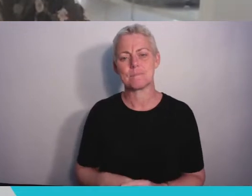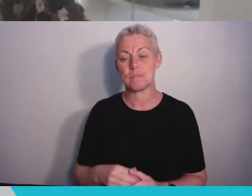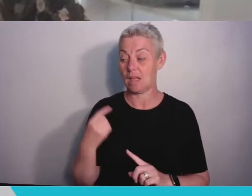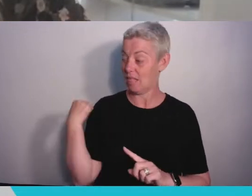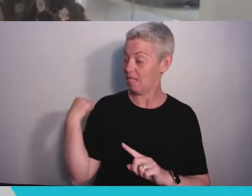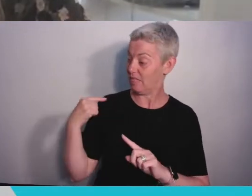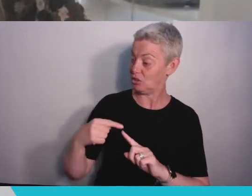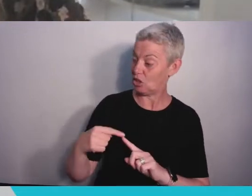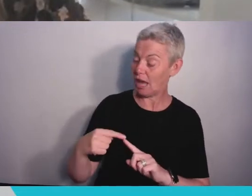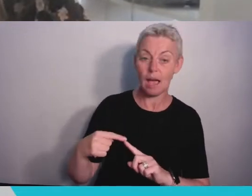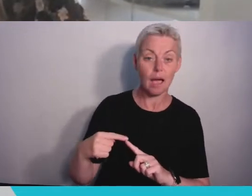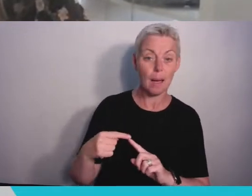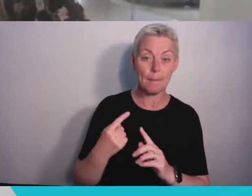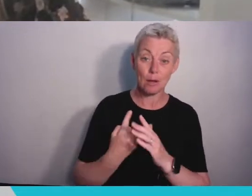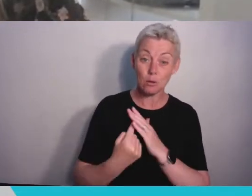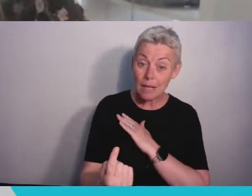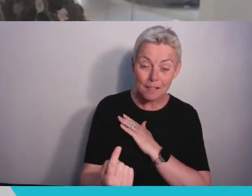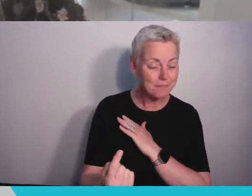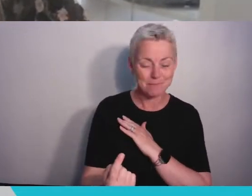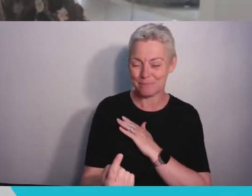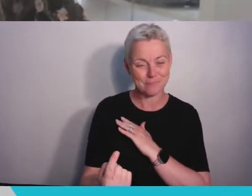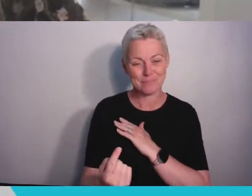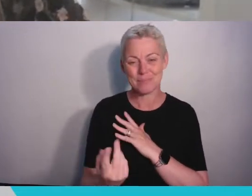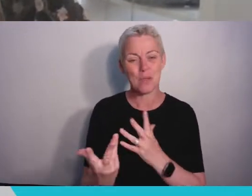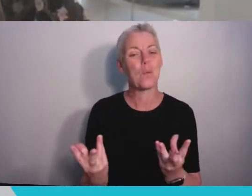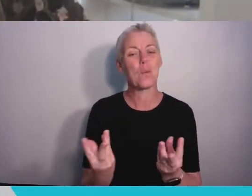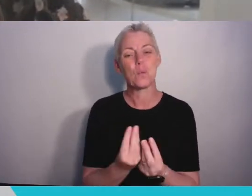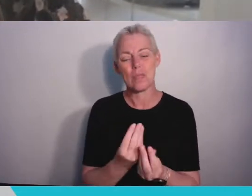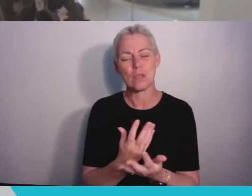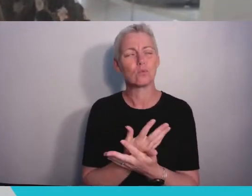battle. So I just wanted to take a moment to thank some of the people that might have